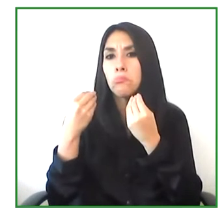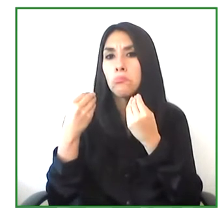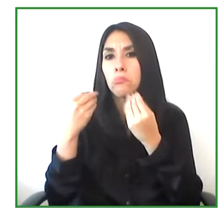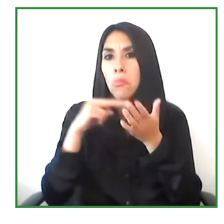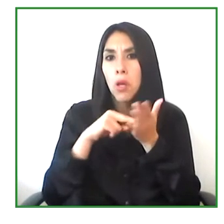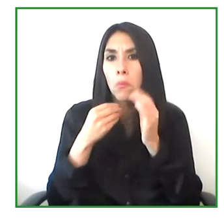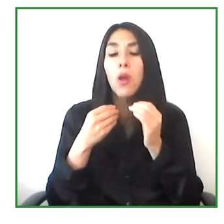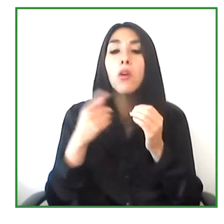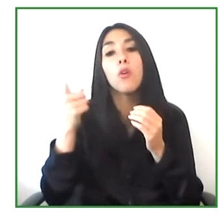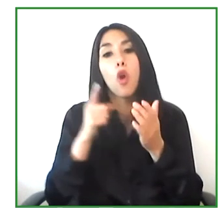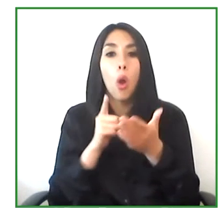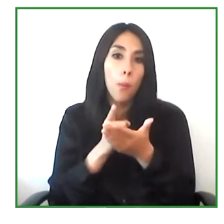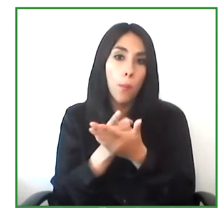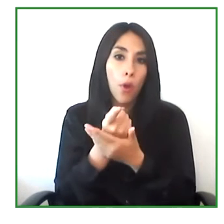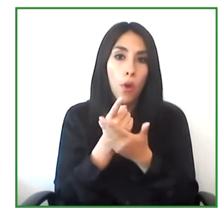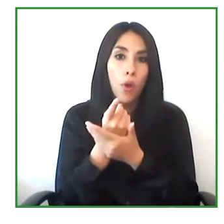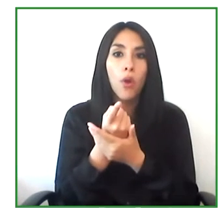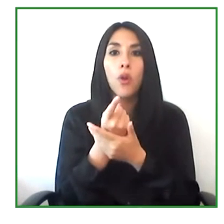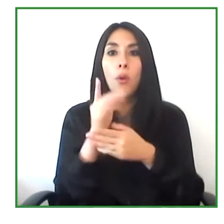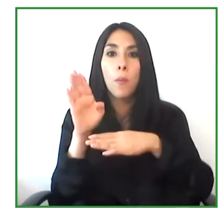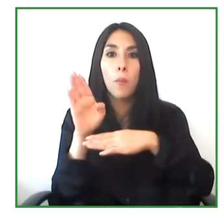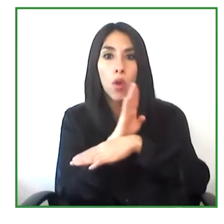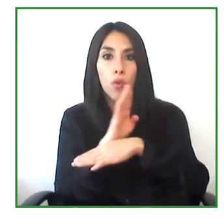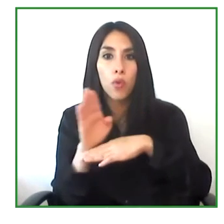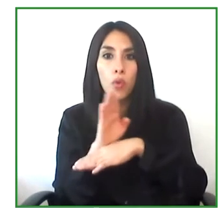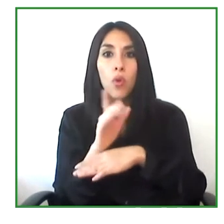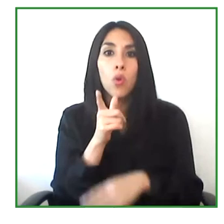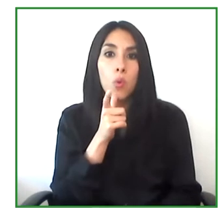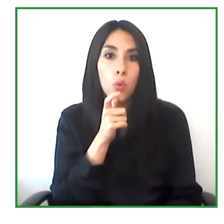for companies to see better outcomes.